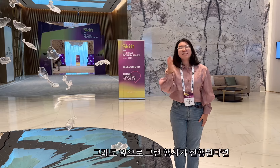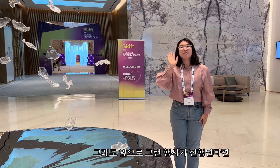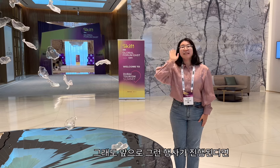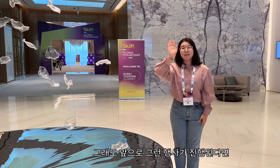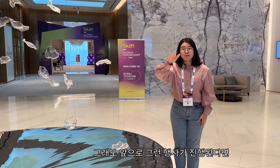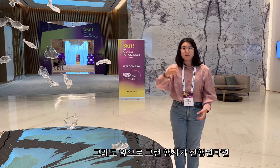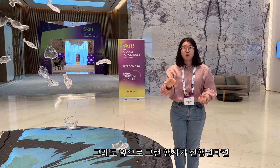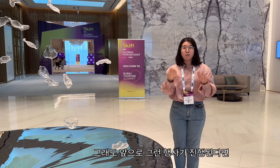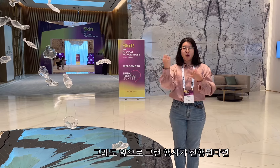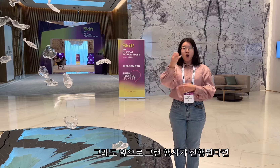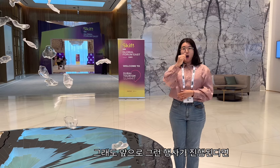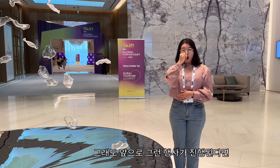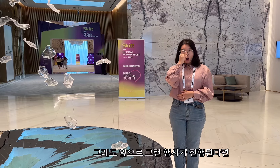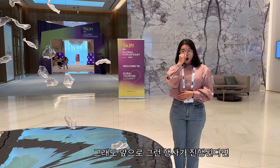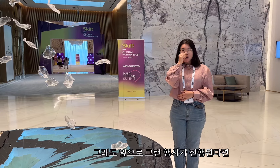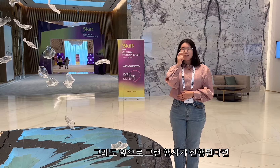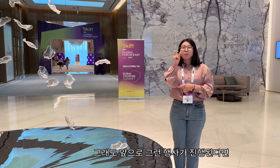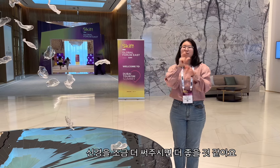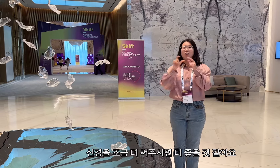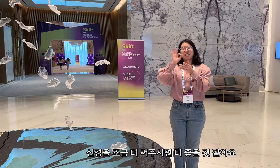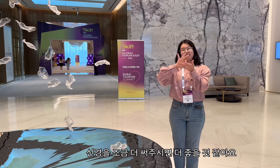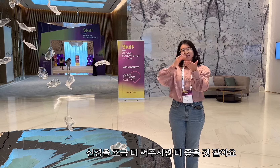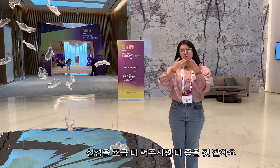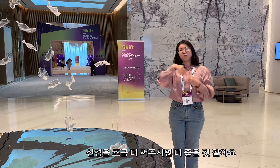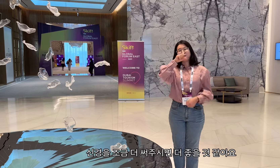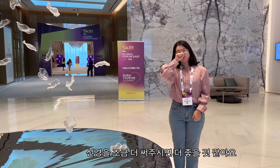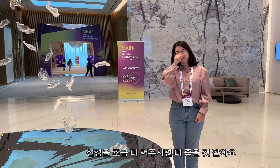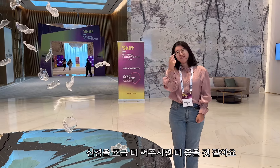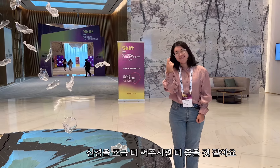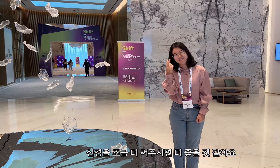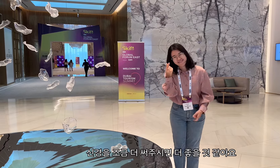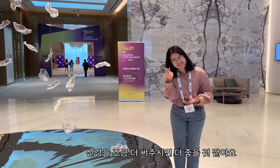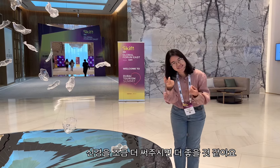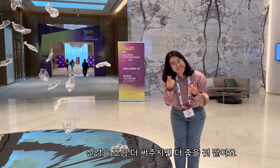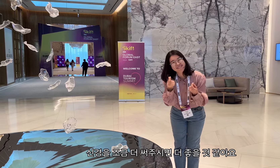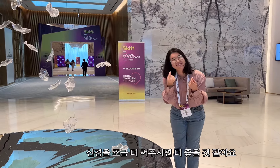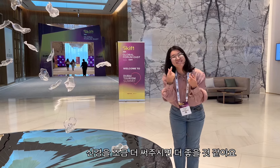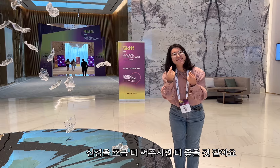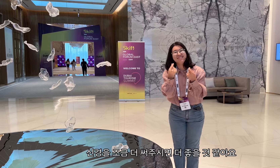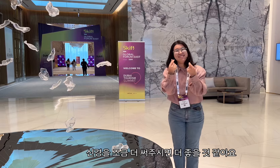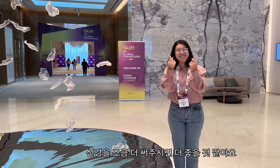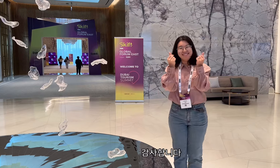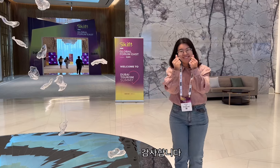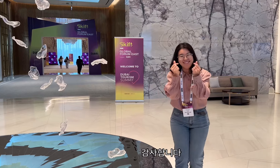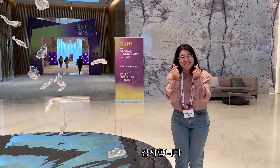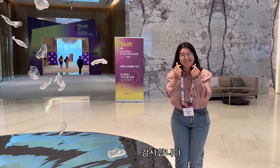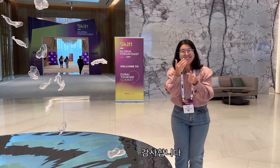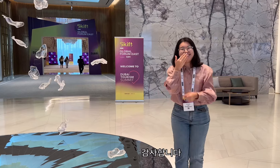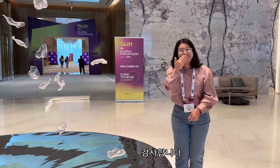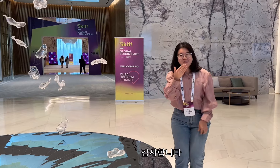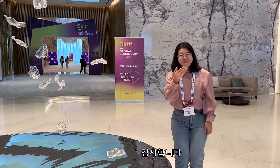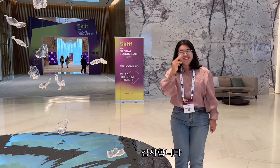However, if such an event is held in the future, it would be better if you pay a little more attention. Thank you.